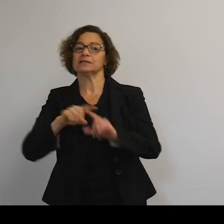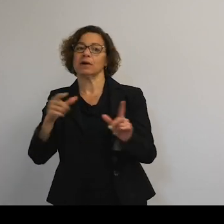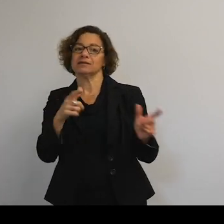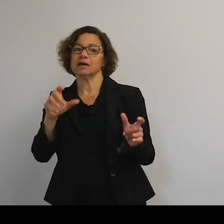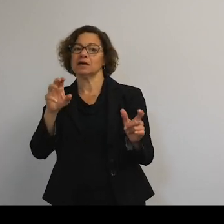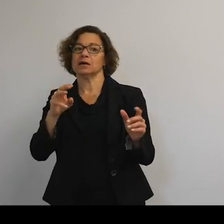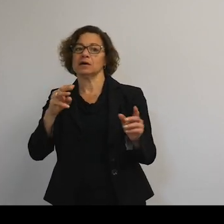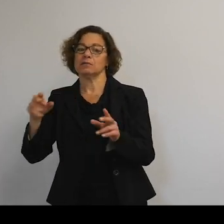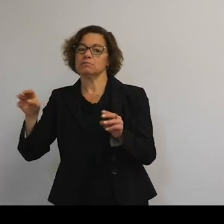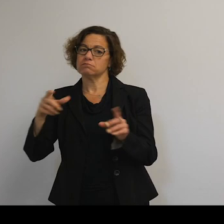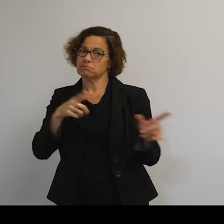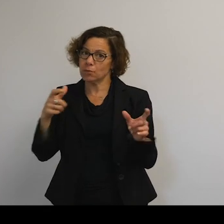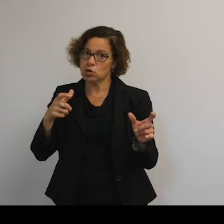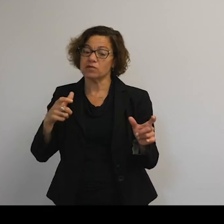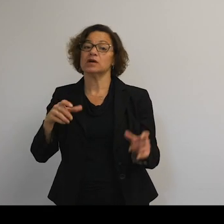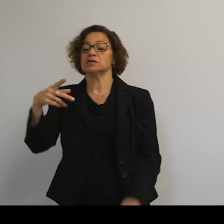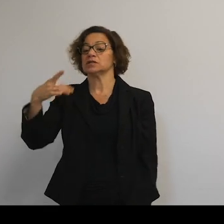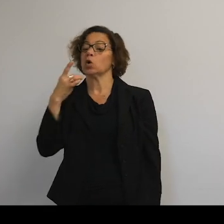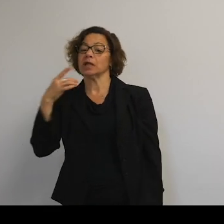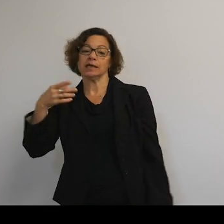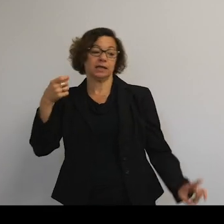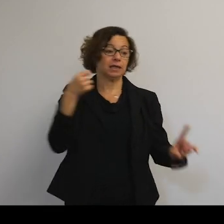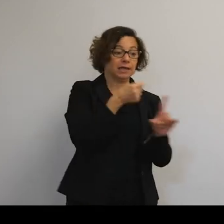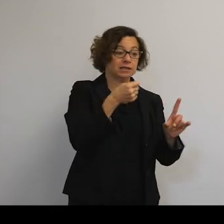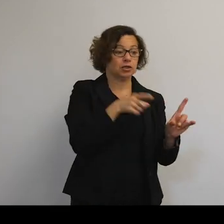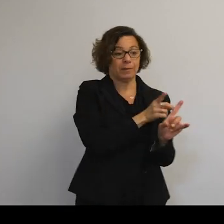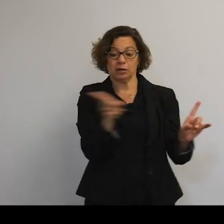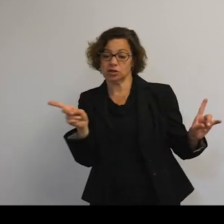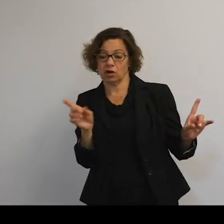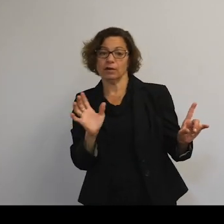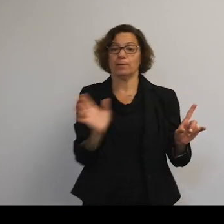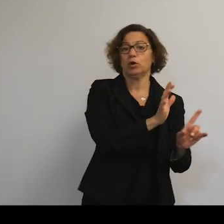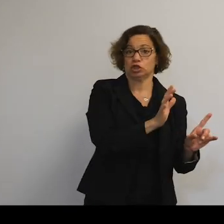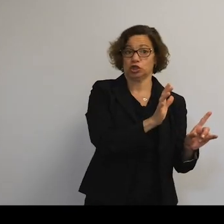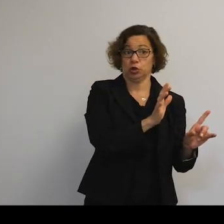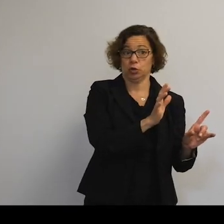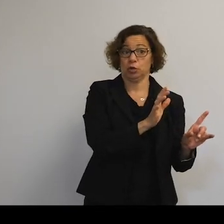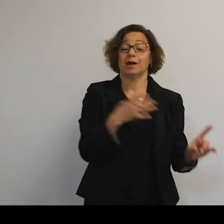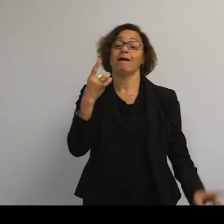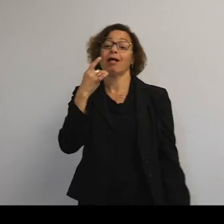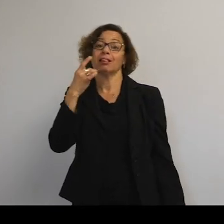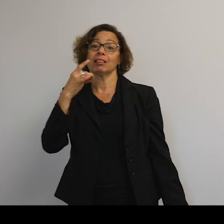a photon hits you and bounces off, there is a small push. Right now from these lights, from this screen,